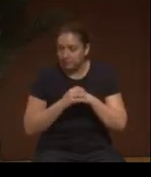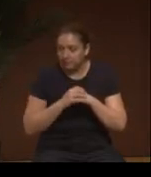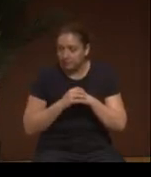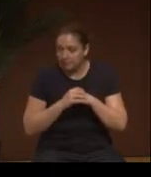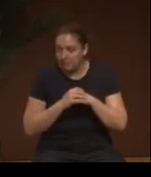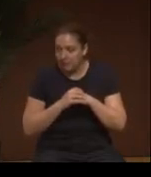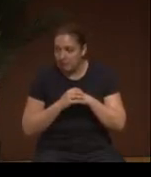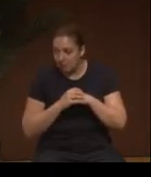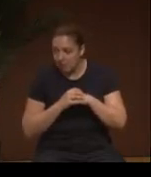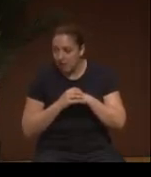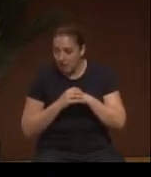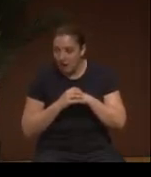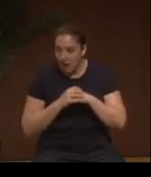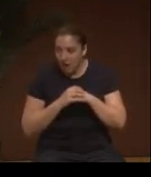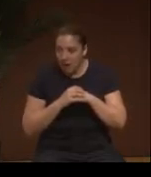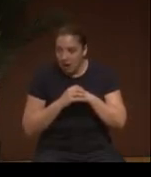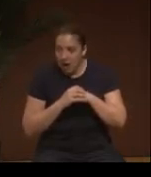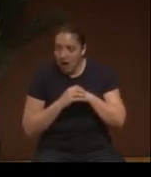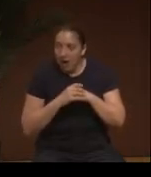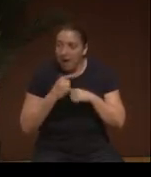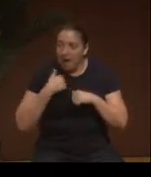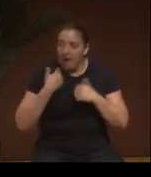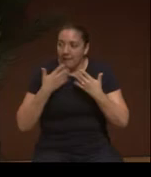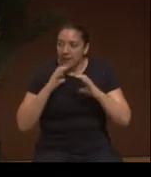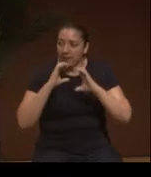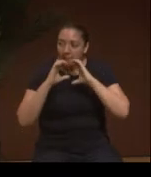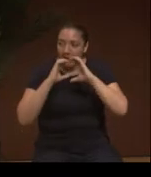I pretty much have communicated and maintained ties